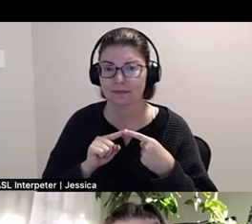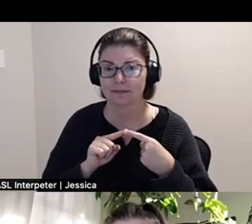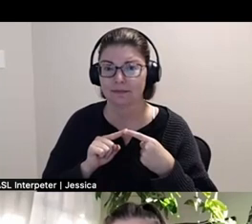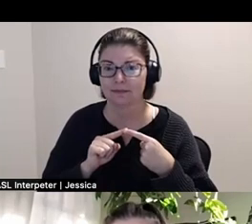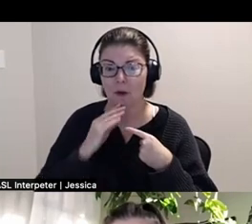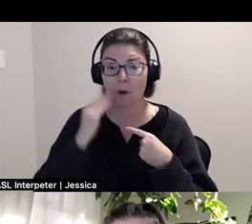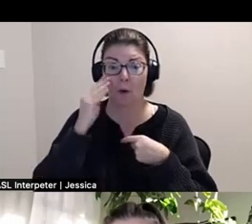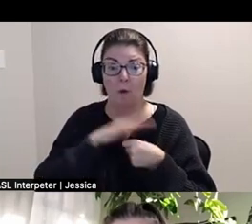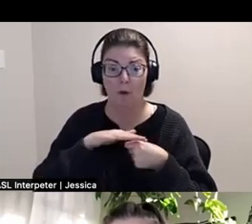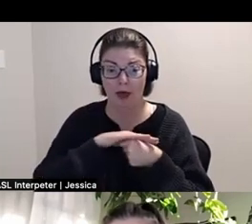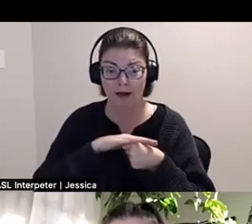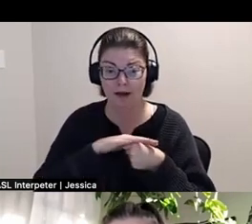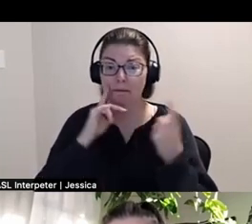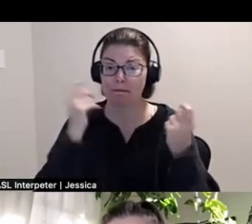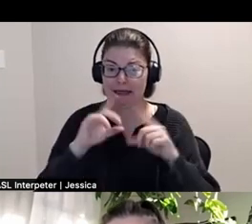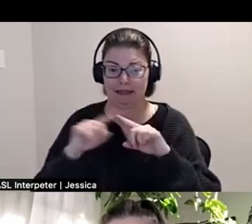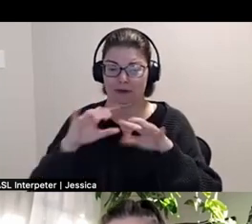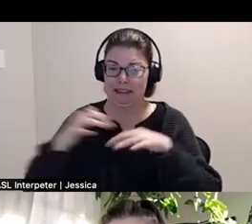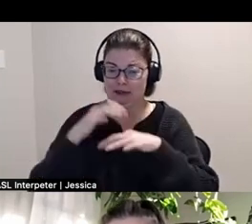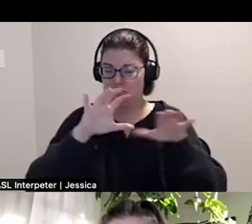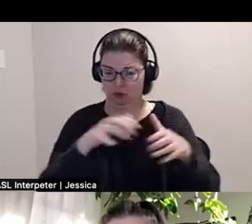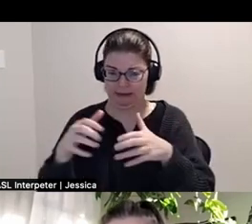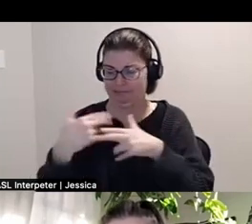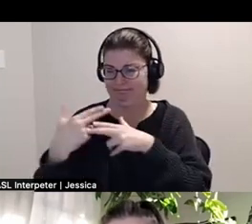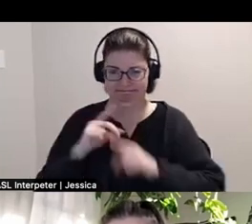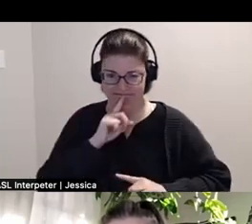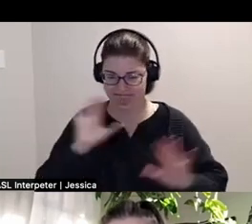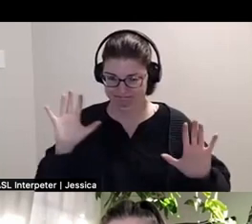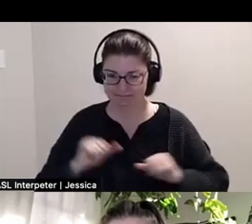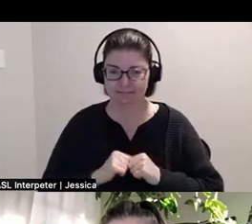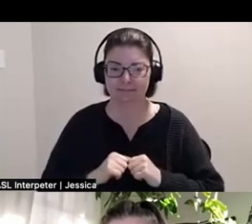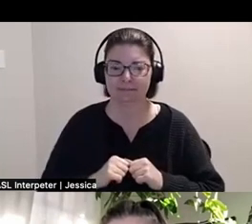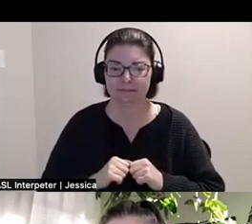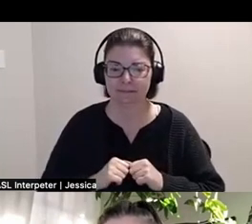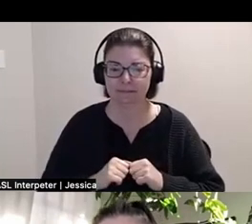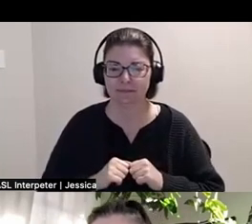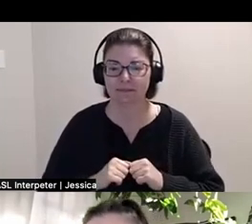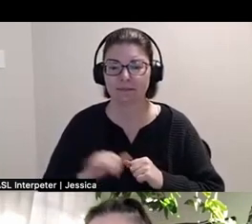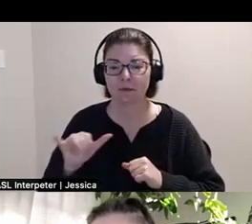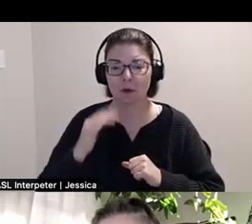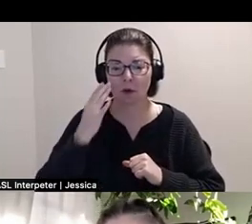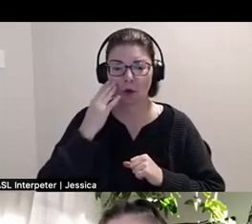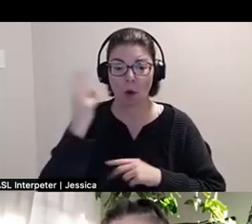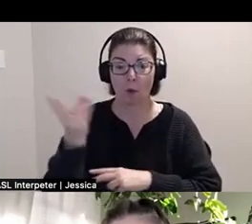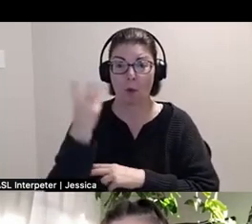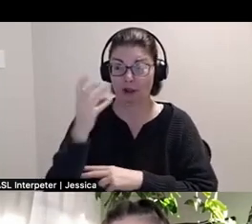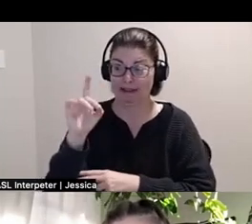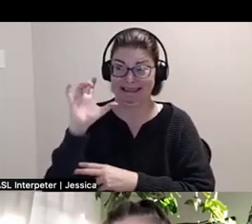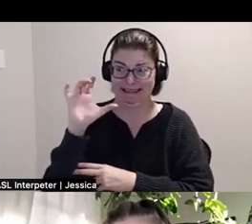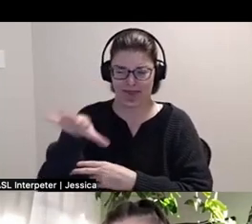*nervous laugh* on the homeland of many Indigenous nations, uhm, also known as Washington D.C.